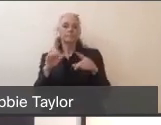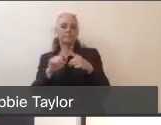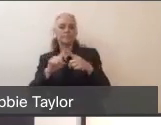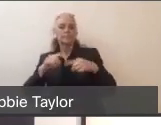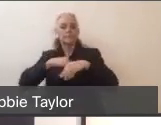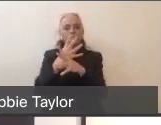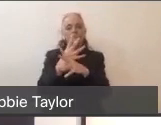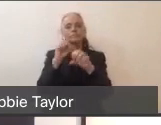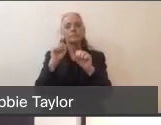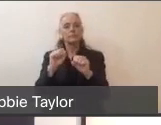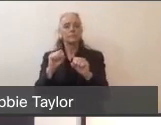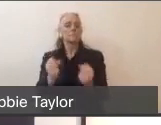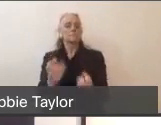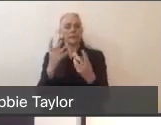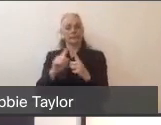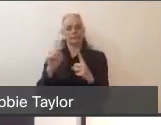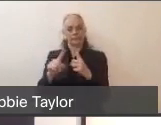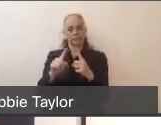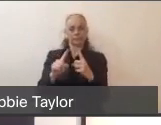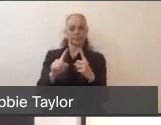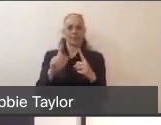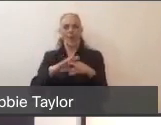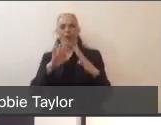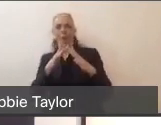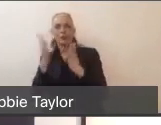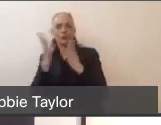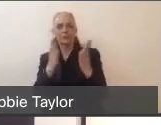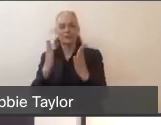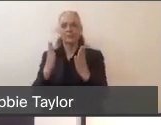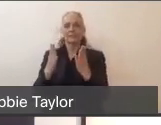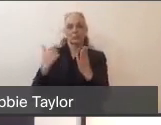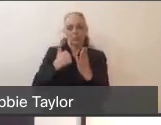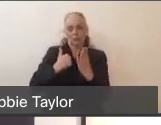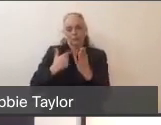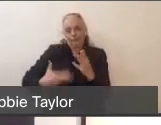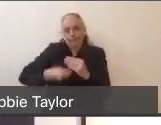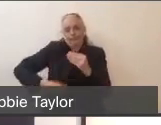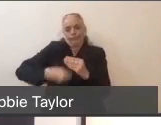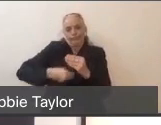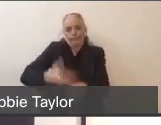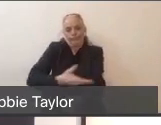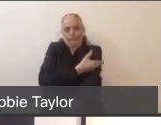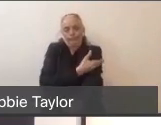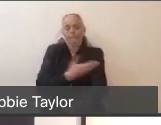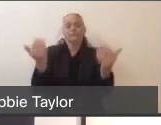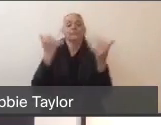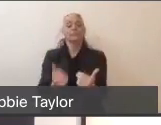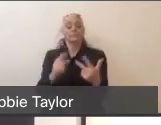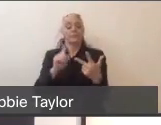but have not been inundated right off the bat. And then finally, I'm speaking as an emergency physician. It's given us time to learn how to treat people